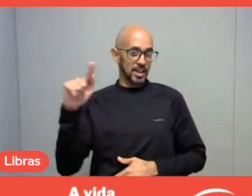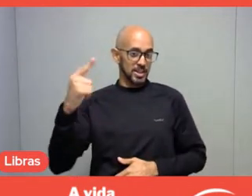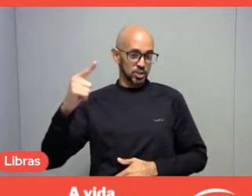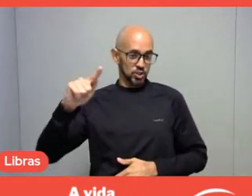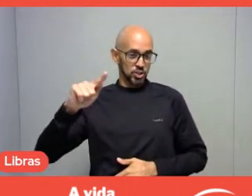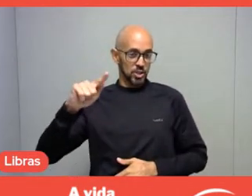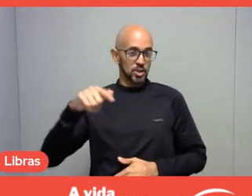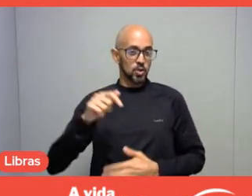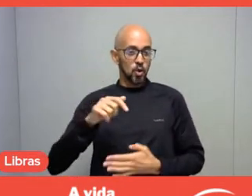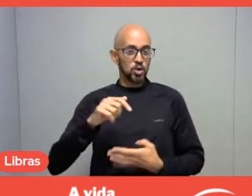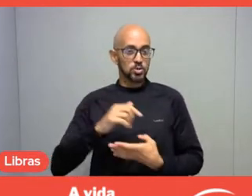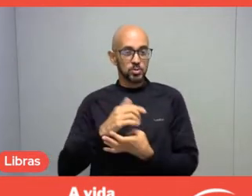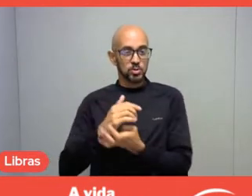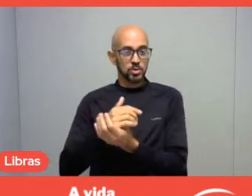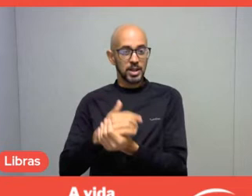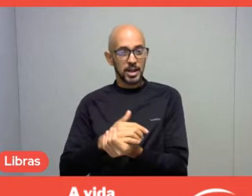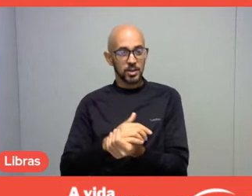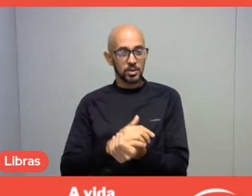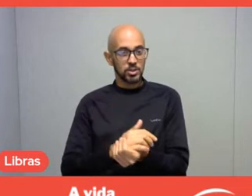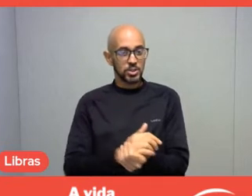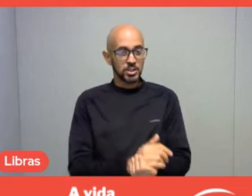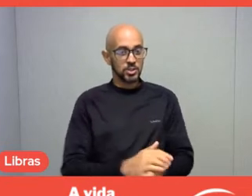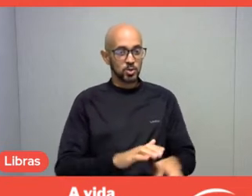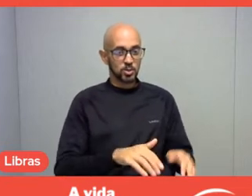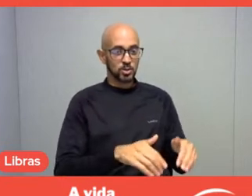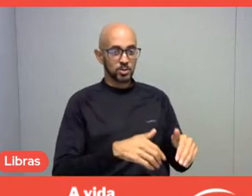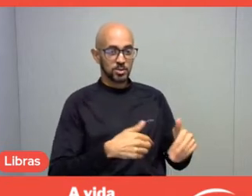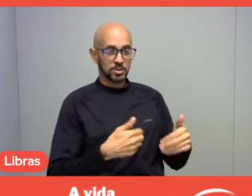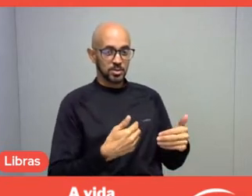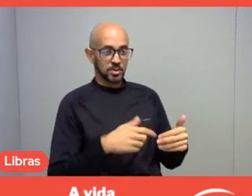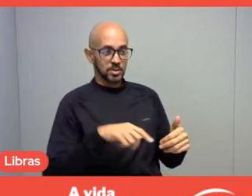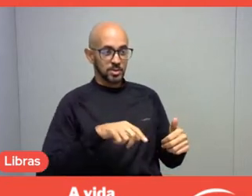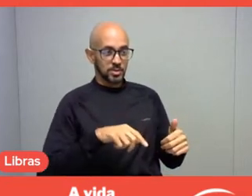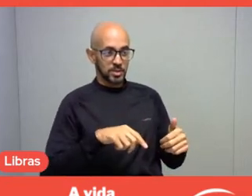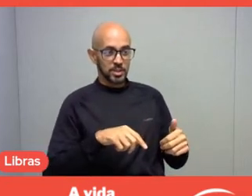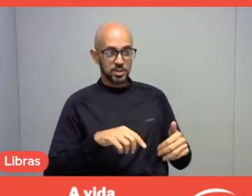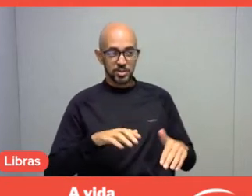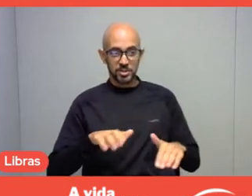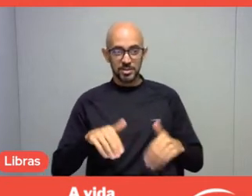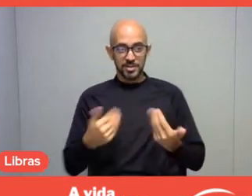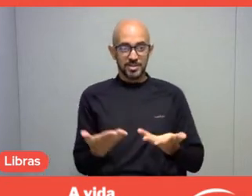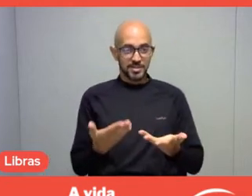that people have the intention to seek it. And that's it. I give the floor back to you.